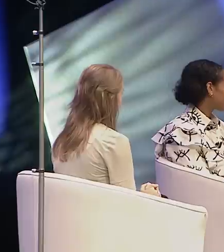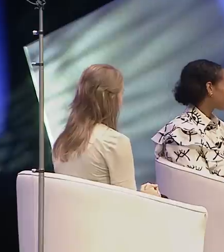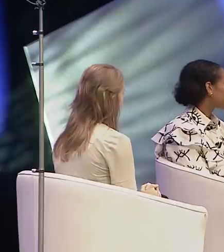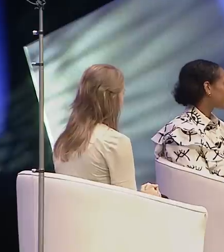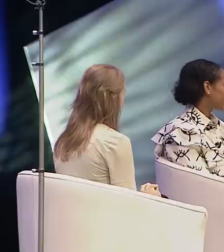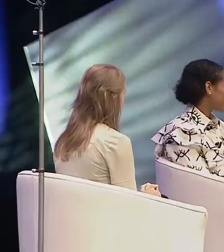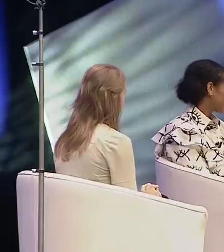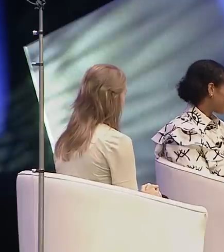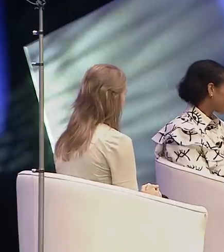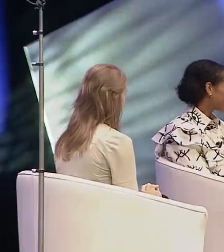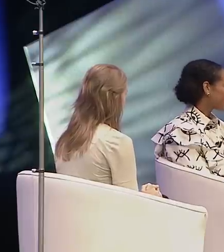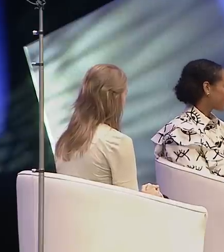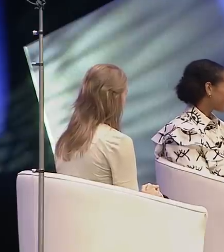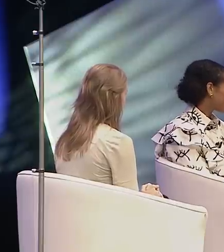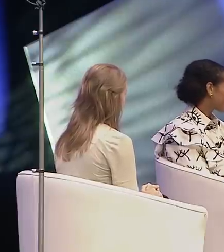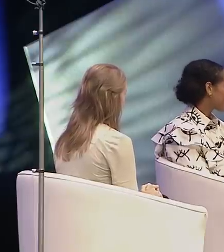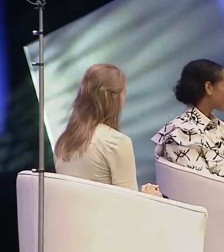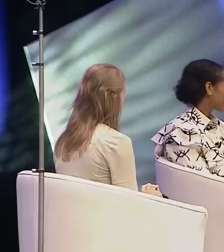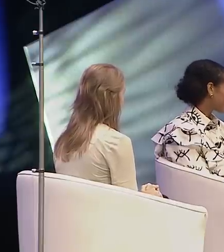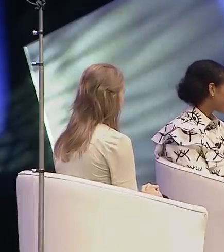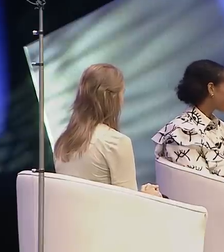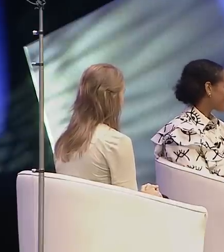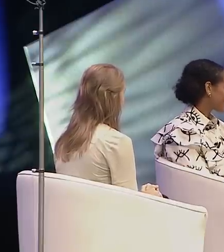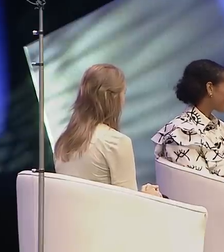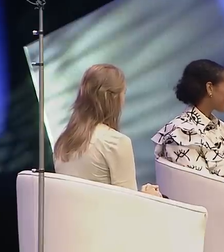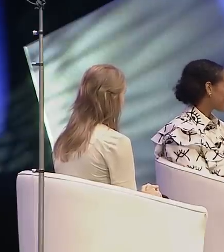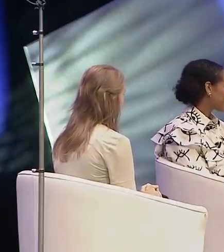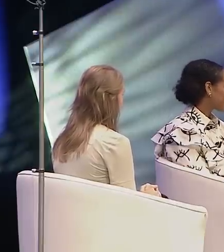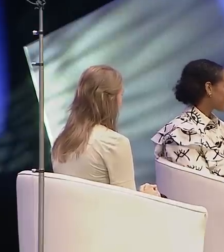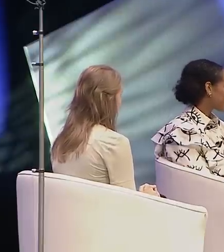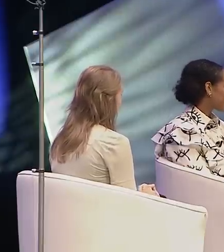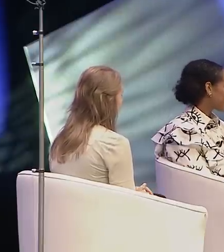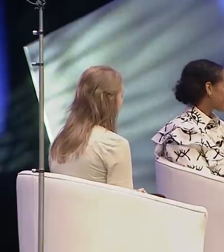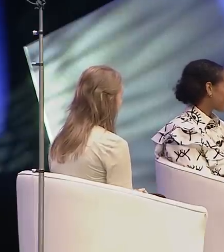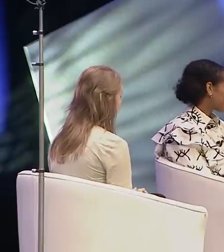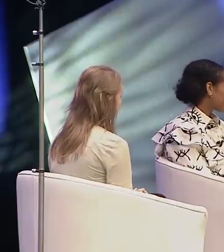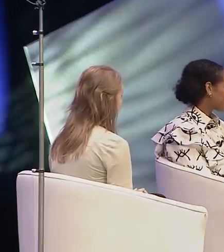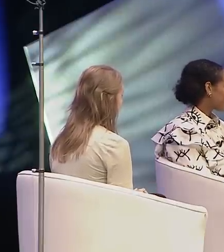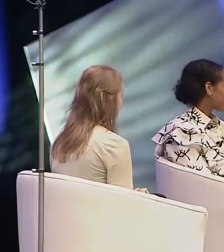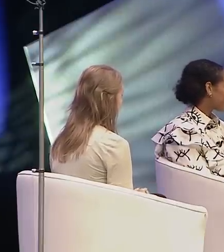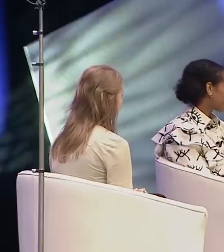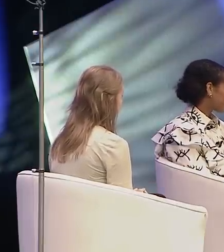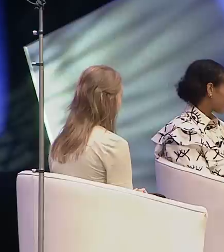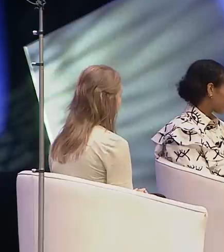happy and that is me, I'm a very positive person, but when you're showing the frustration